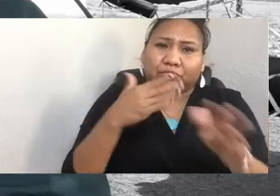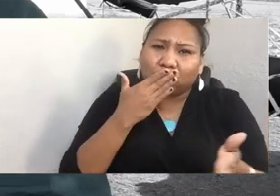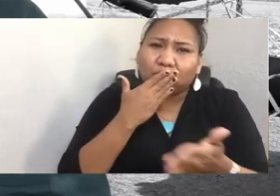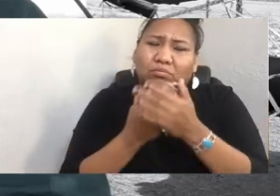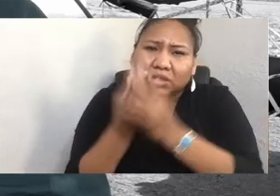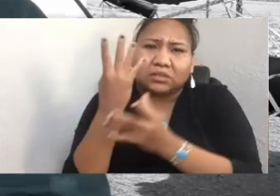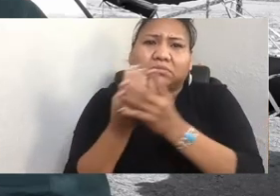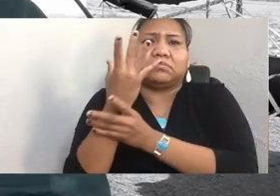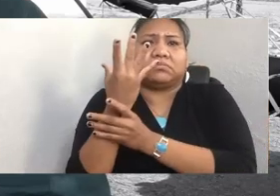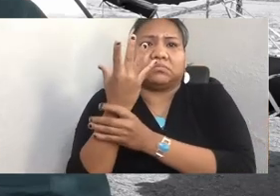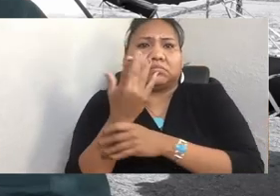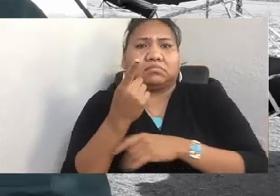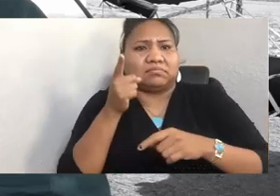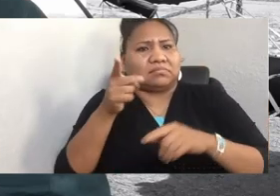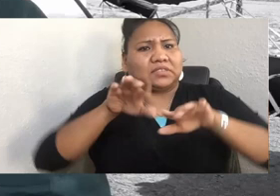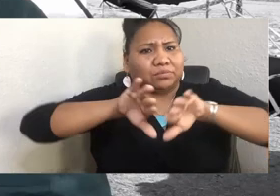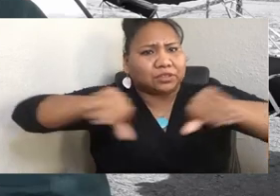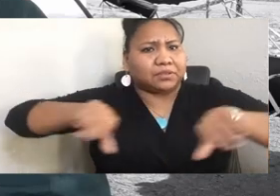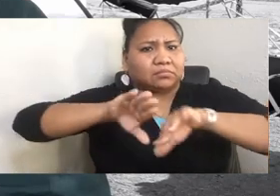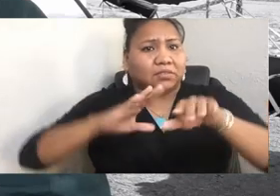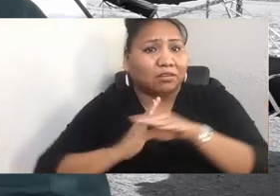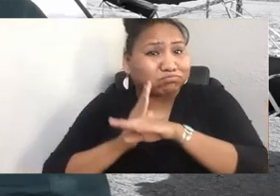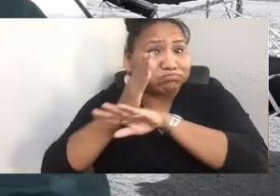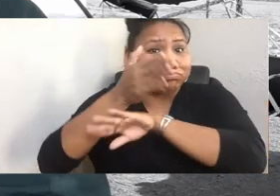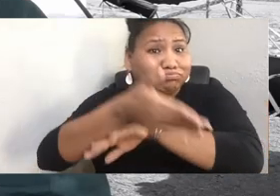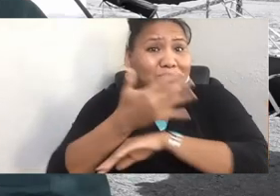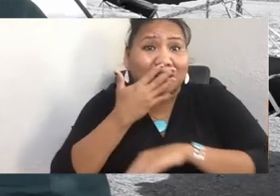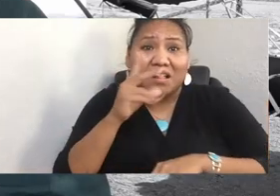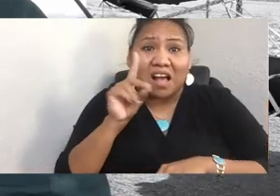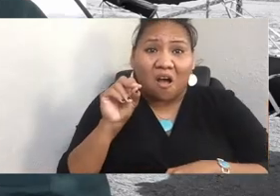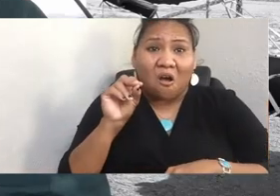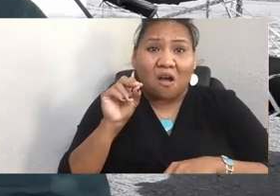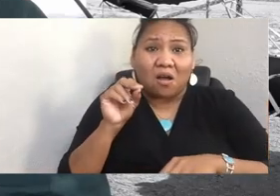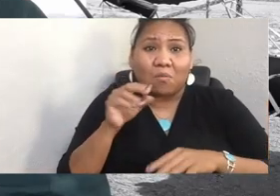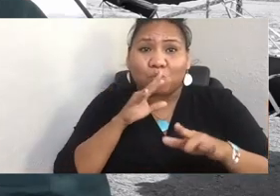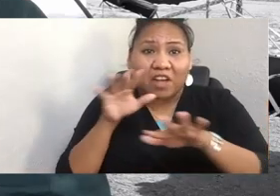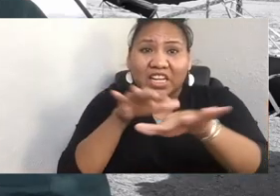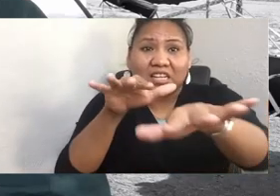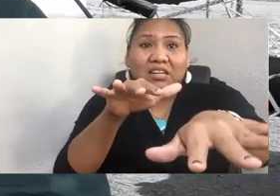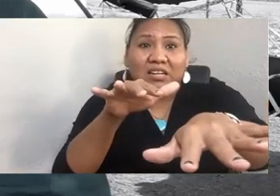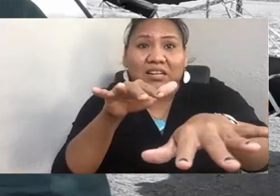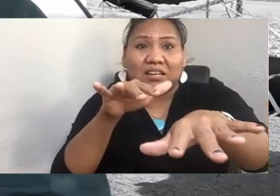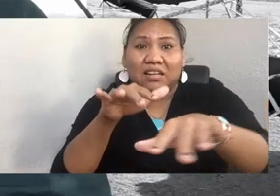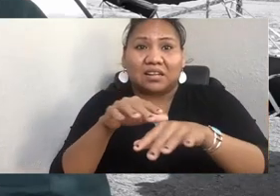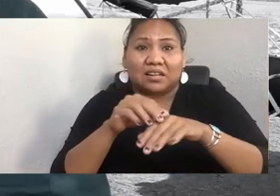of the Colorado River. The Cocopah practiced this way of life. It was based on trust and connection with the river,